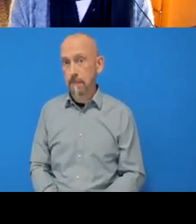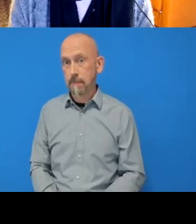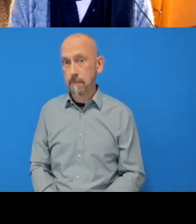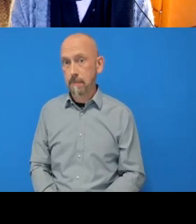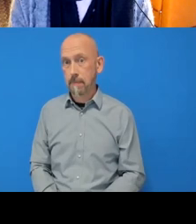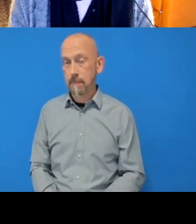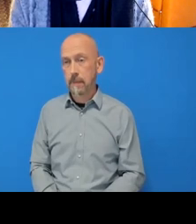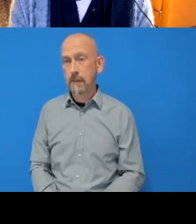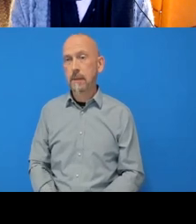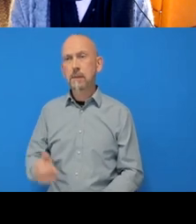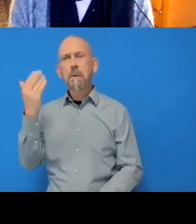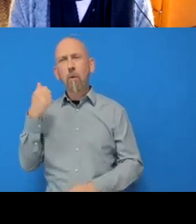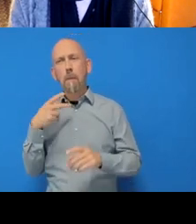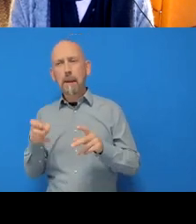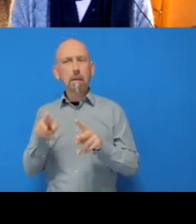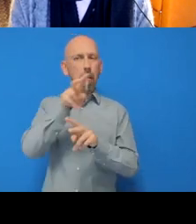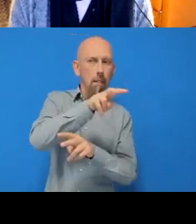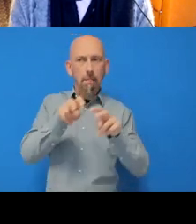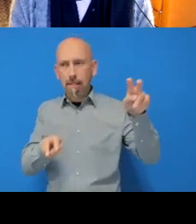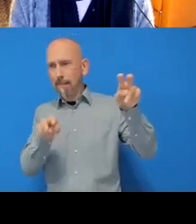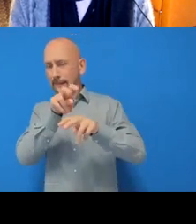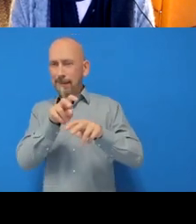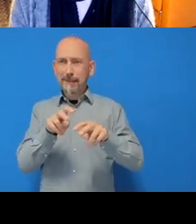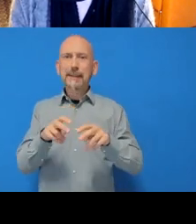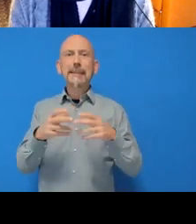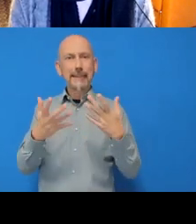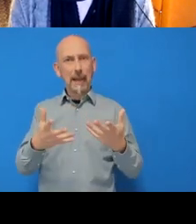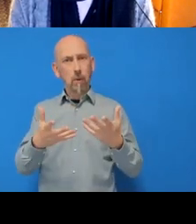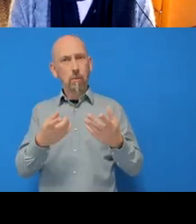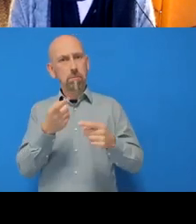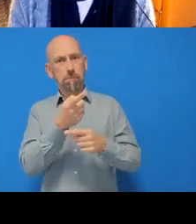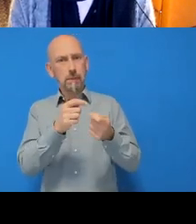just to show that it hadn't made the change just yet, but now it should have done